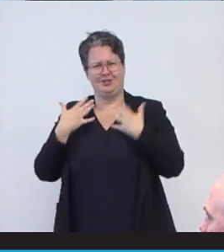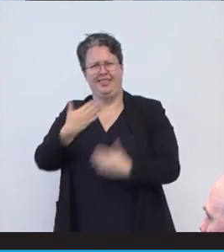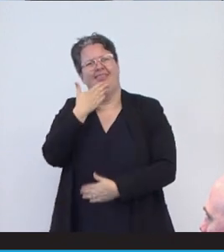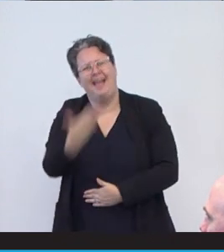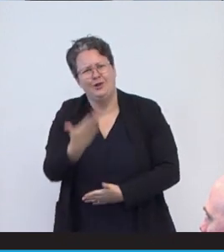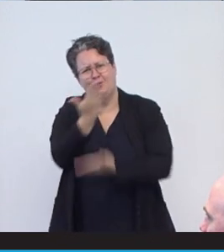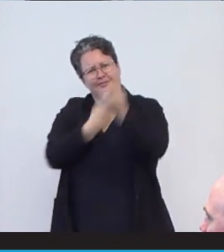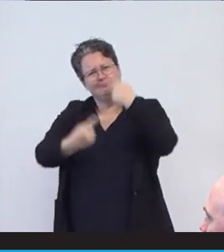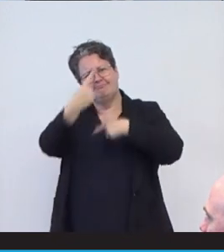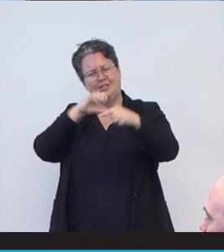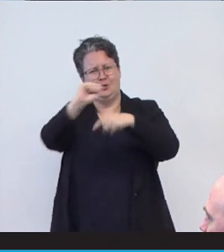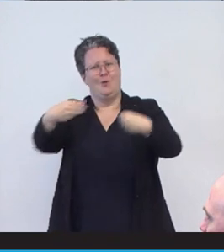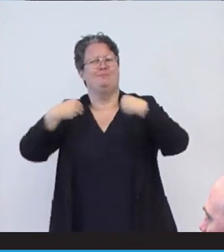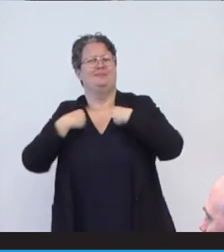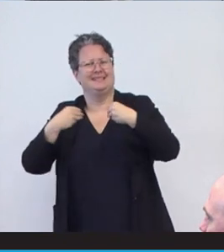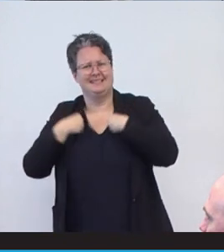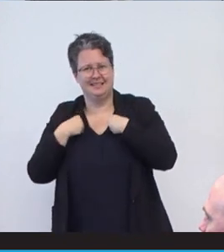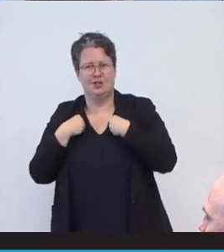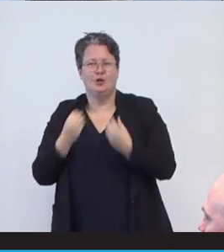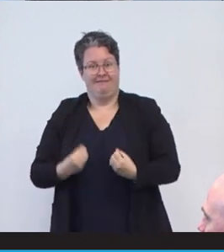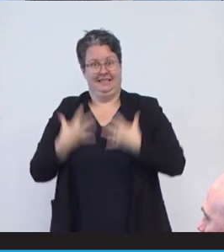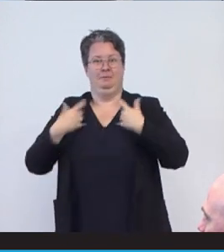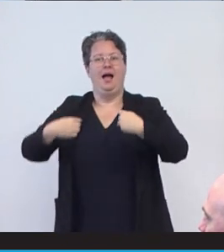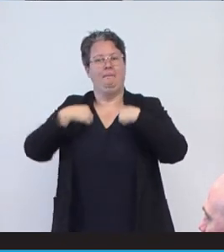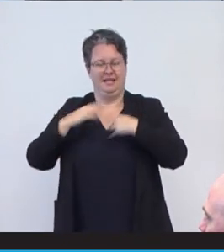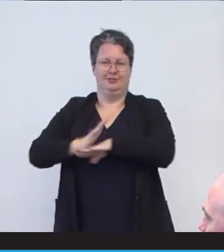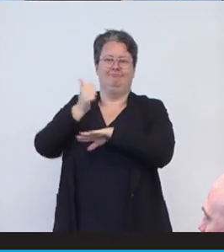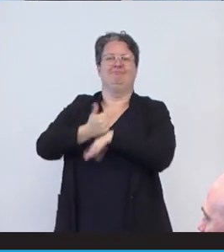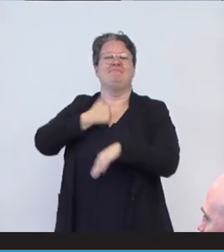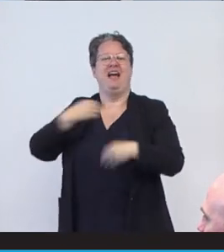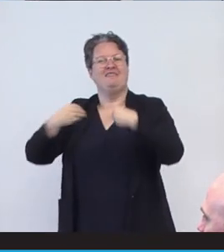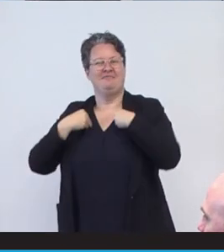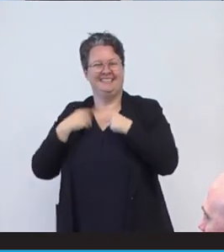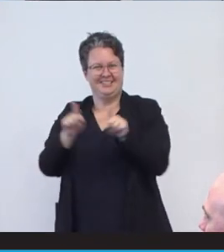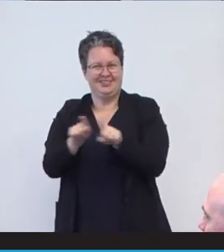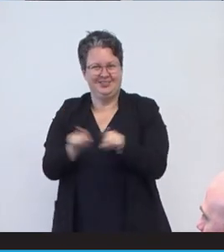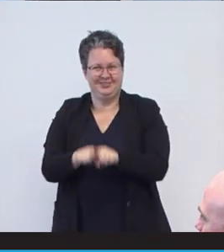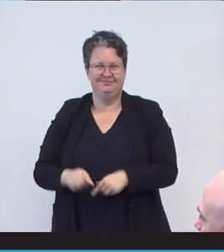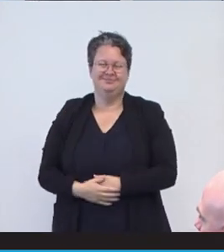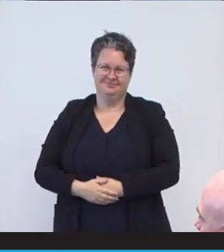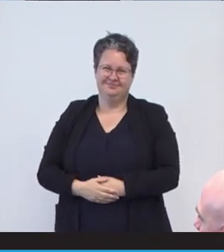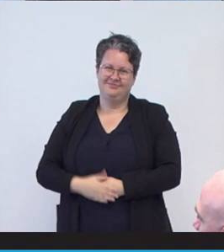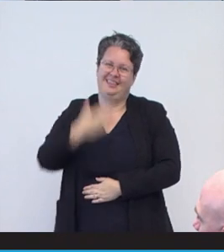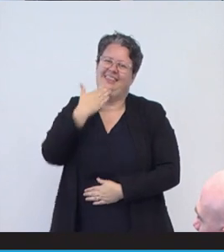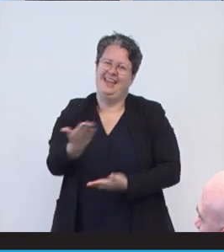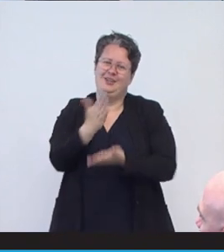sharing your thoughts. You’ve inspired me to do my business, we all have a gift. Thank you for that.